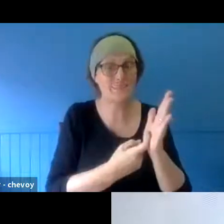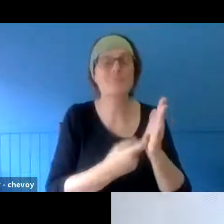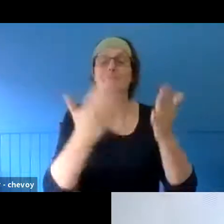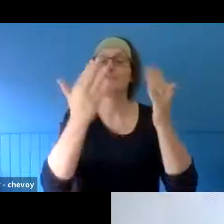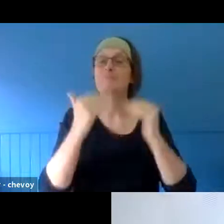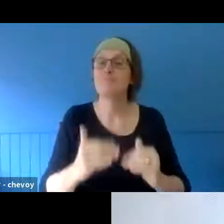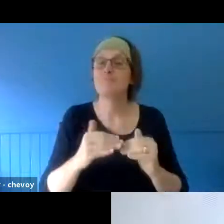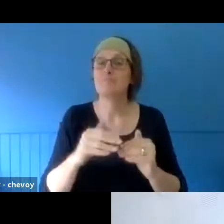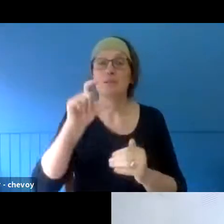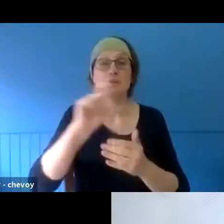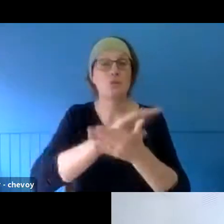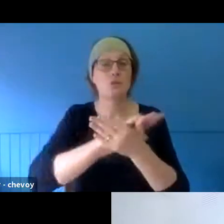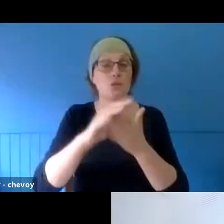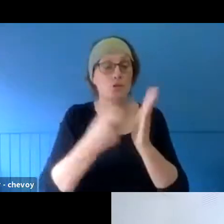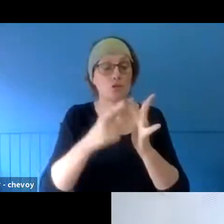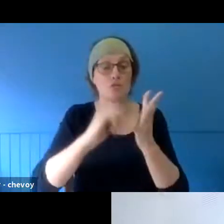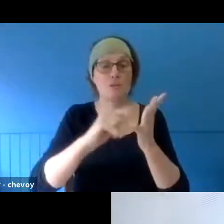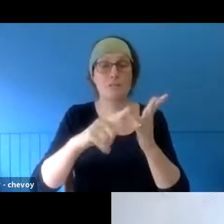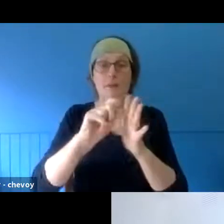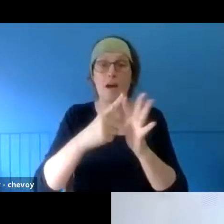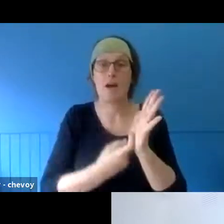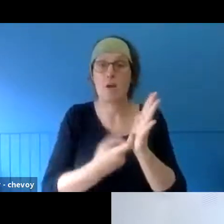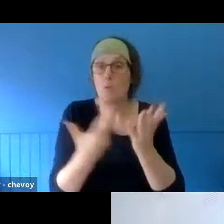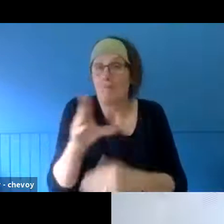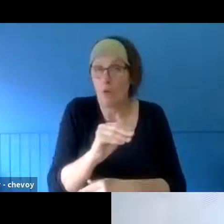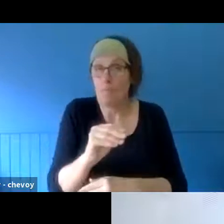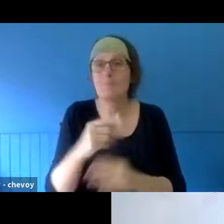interest in design history, environmental education and cultural